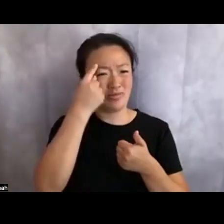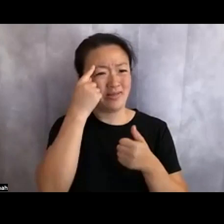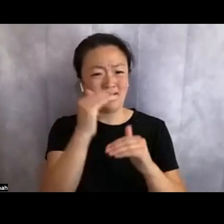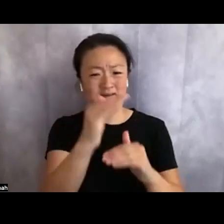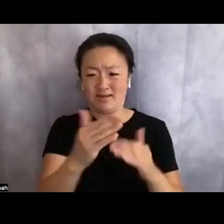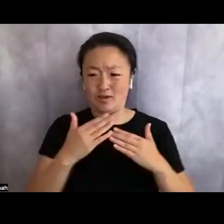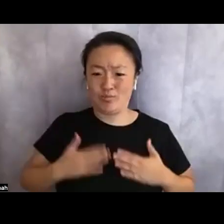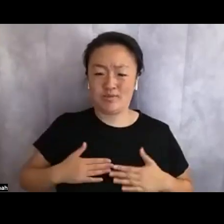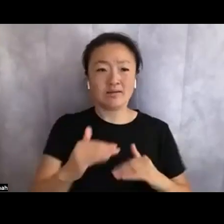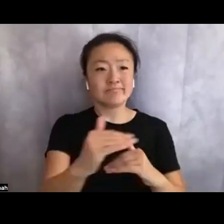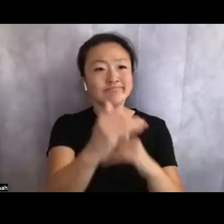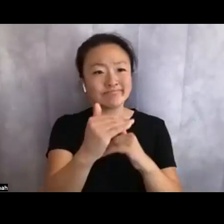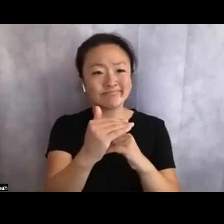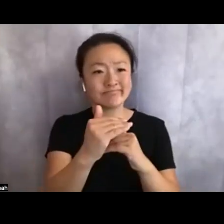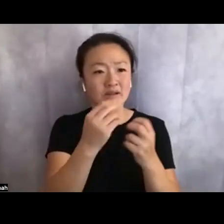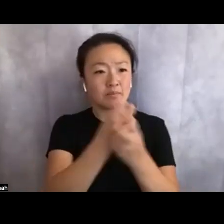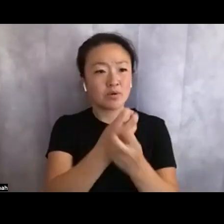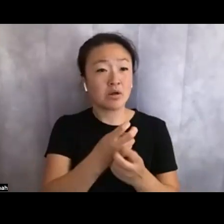Do you know trans people recognize more than Meryl